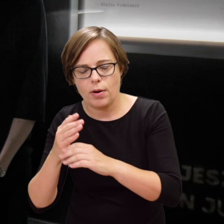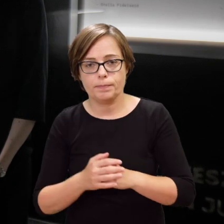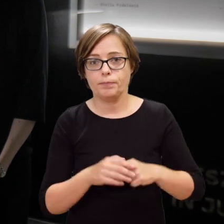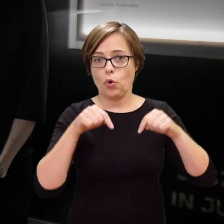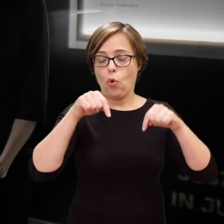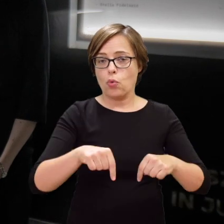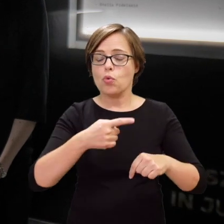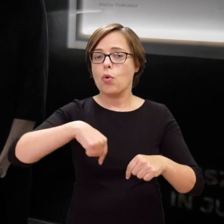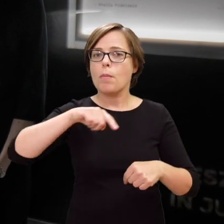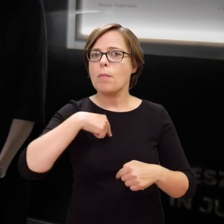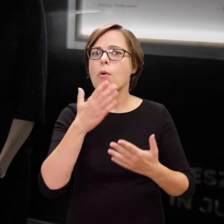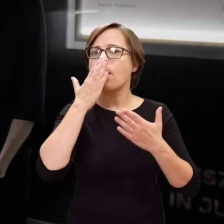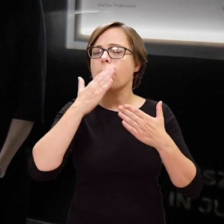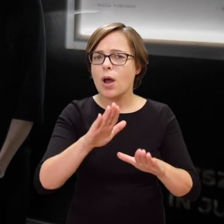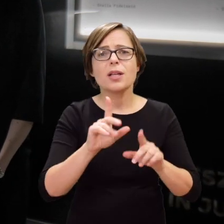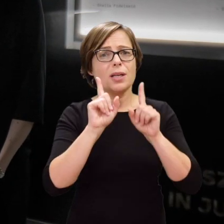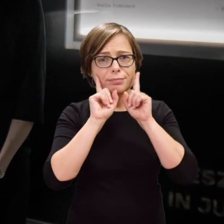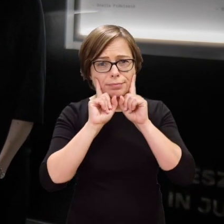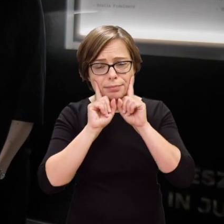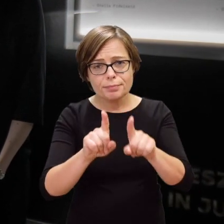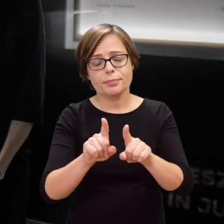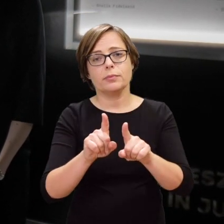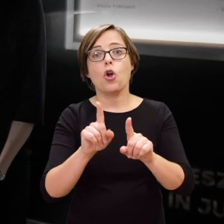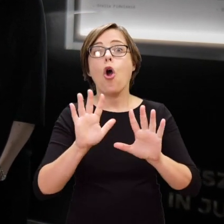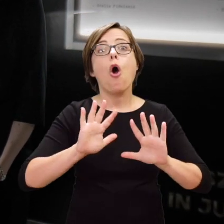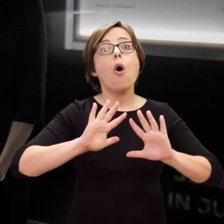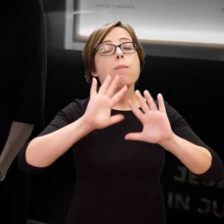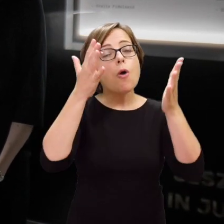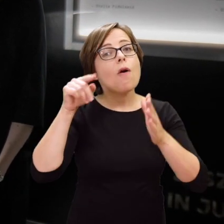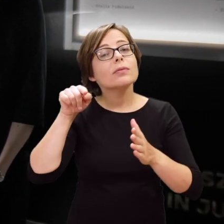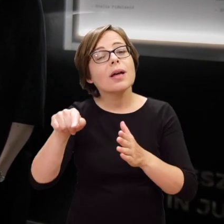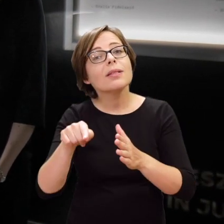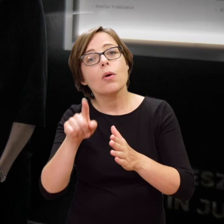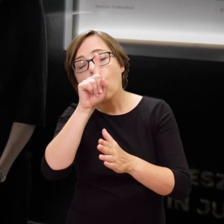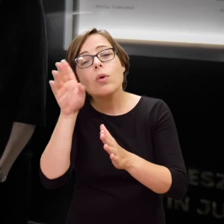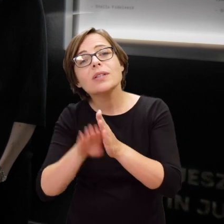Here, we do highlight the fact that the story of civilians in the Uprising did not quite end.